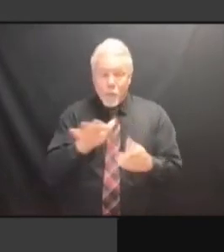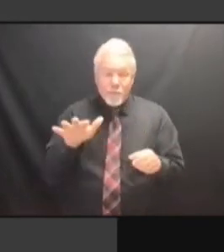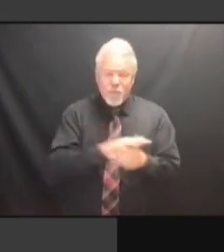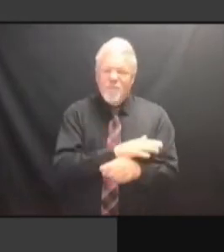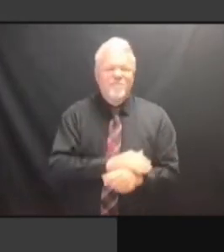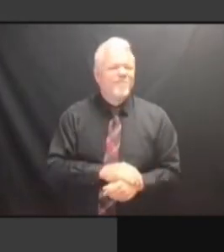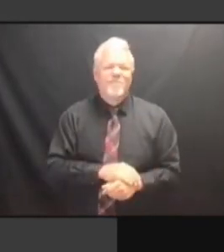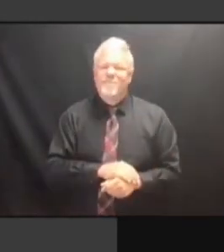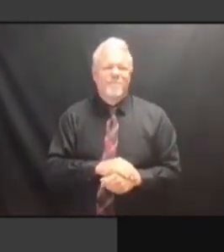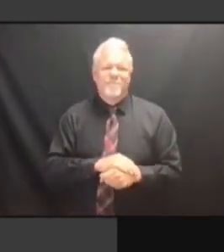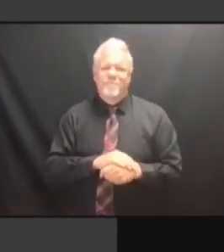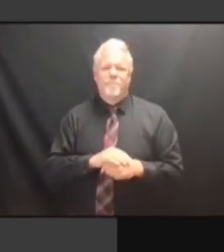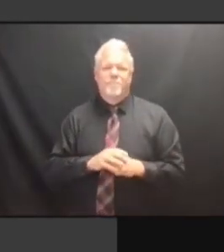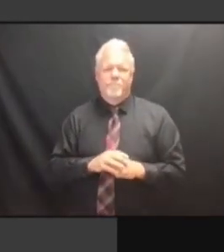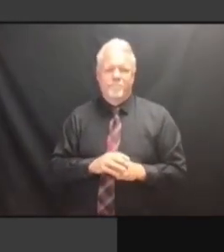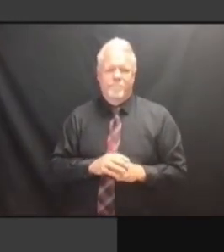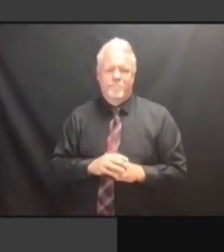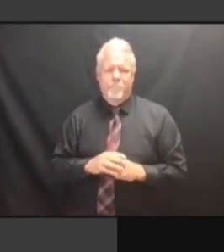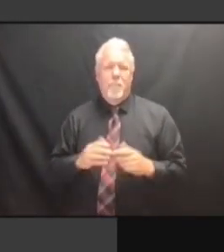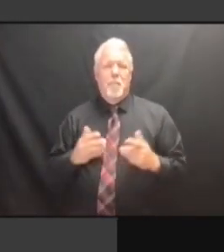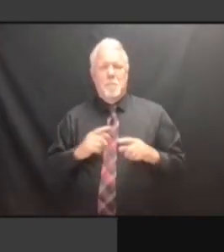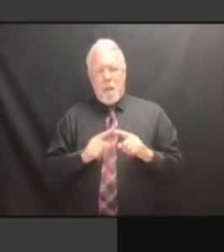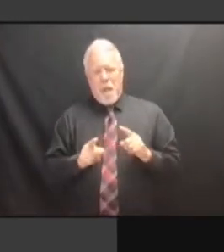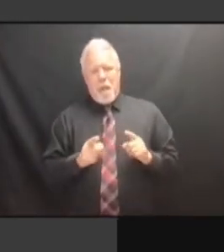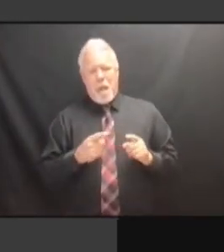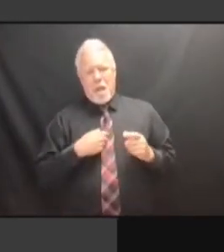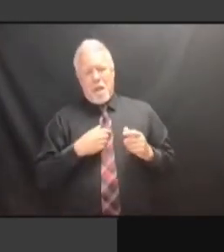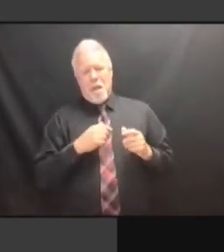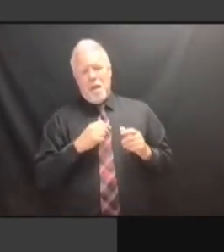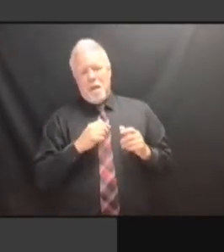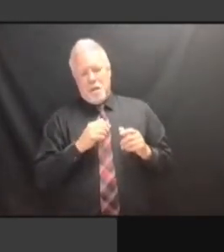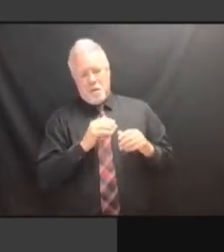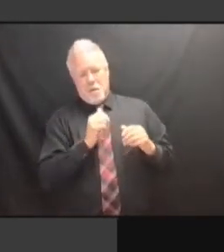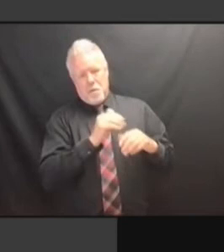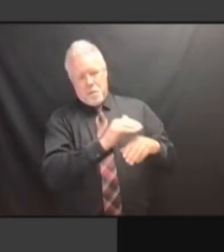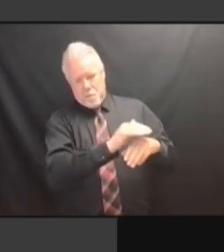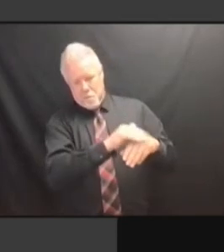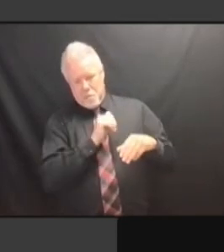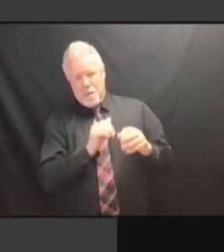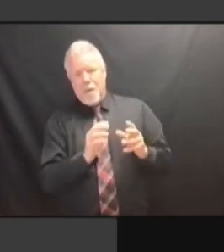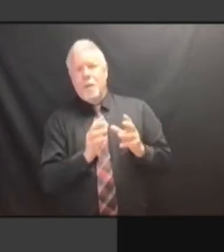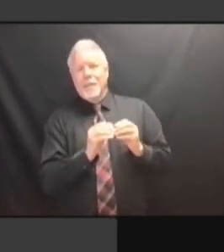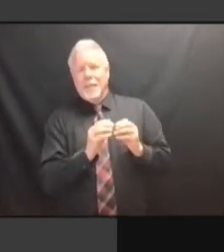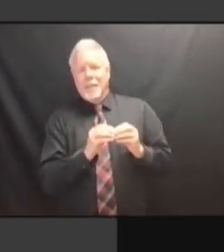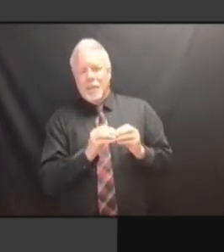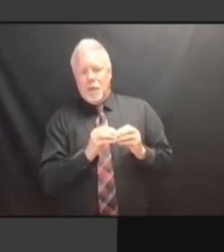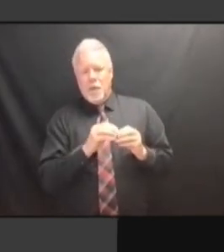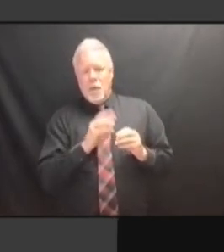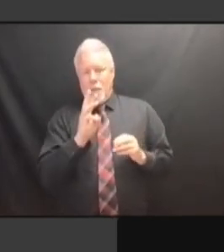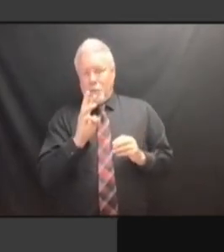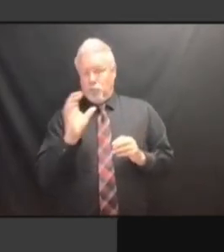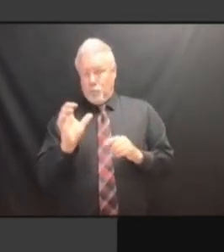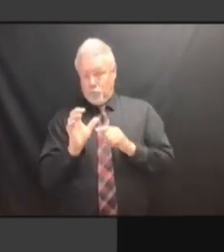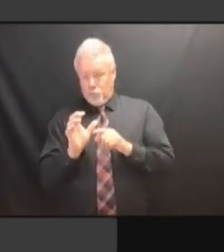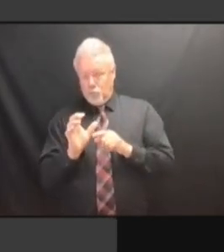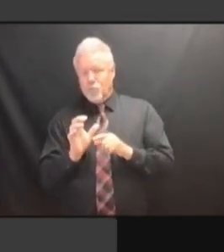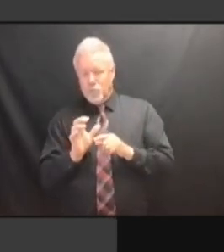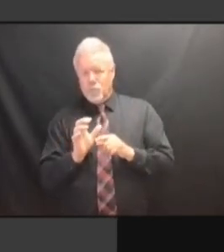THAT THEY GAVE TO US THERE WAS THAT THE ERROR THAT THEY GAVE TO US THERE WAS THAT THE ERROR ITSELF THAT THEY GAVE TO US THERE WAS THAT THE ERROR ITSELF WAS THAT THEY GAVE TO US THERE WAS THAT THE ERROR ITSELF WAS -- THAT THEY GAVE TO US THERE WAS THAT THE ERROR ITSELF WAS -- OF THAT THE ERROR ITSELF WAS -- OF THAT THE ERROR ITSELF WAS -- OF BALLOTS THAT THE ERROR ITSELF WAS -- OF BALLOTS BEING THAT THE ERROR ITSELF WAS -- OF BALLOTS BEING SCANNED THAT THE ERROR ITSELF WAS -- OF BALLOTS BEING SCANNED UNDER THAT THE ERROR ITSELF WAS -- OF BALLOTS BEING SCANNED UNDER A BALLOTS BEING SCANNED UNDER A BALLOTS BEING SCANNED UNDER A HEADER BALLOTS BEING SCANNED UNDER A HEADER CARD BALLOTS BEING SCANNED UNDER A HEADER CARD FOR BALLOTS BEING SCANNED UNDER A HEADER CARD FOR A BALLOTS BEING SCANNED UNDER A HEADER CARD FOR A DIFFERENT HEADER CARD FOR A DIFFERENT HEADER CARD FOR A DIFFERENT ELECTION HEADER CARD FOR A DIFFERENT ELECTION DISTRICT HEADER CARD FOR A DIFFERENT ELECTION DISTRICT BUT HEADER CARD FOR A DIFFERENT ELECTION DISTRICT BUT THAT HEADER CARD FOR A DIFFERENT ELECTION DISTRICT BUT THAT THE ELECTION DISTRICT BUT THAT THE ELECTION DISTRICT BUT THAT THE ELECTION ELECTION DISTRICT BUT THAT THE ELECTION DISTRICT